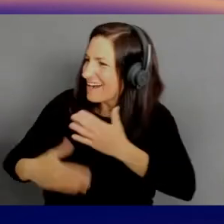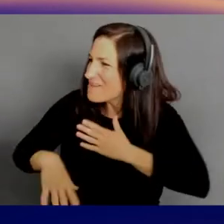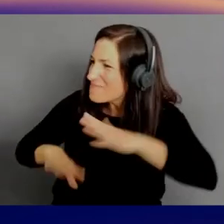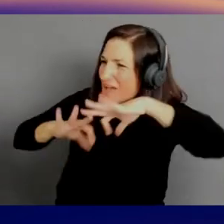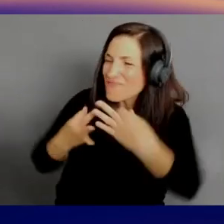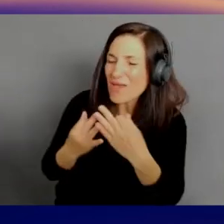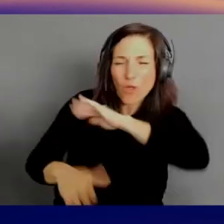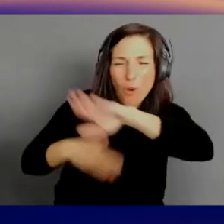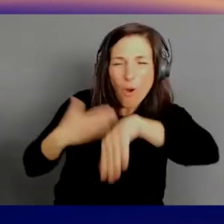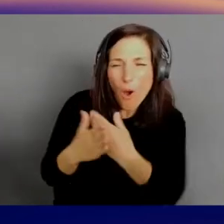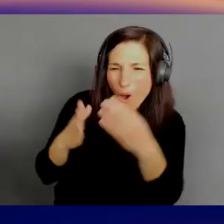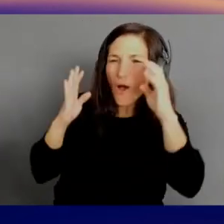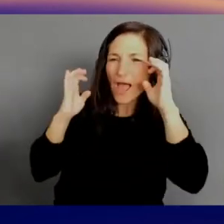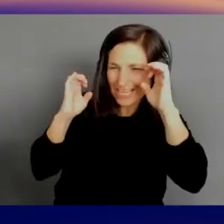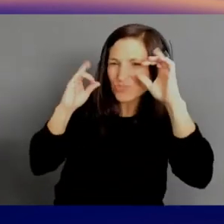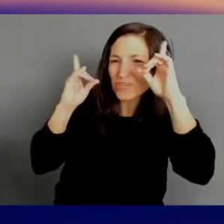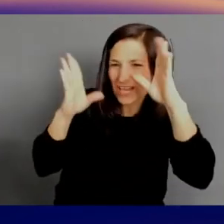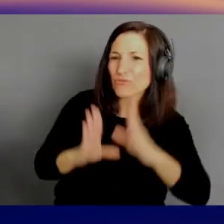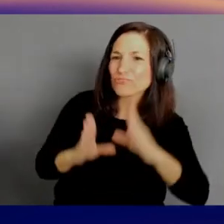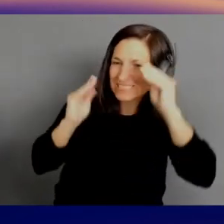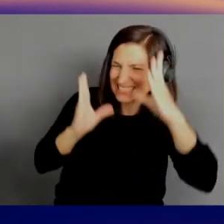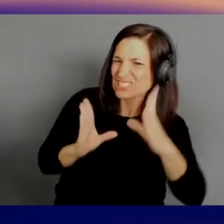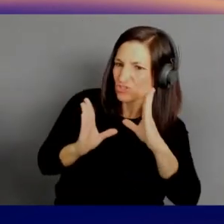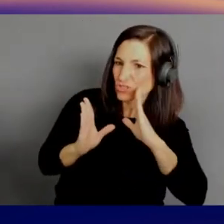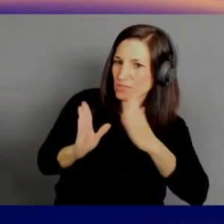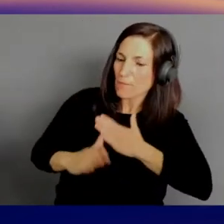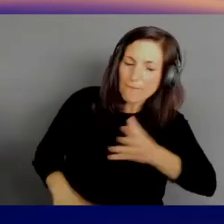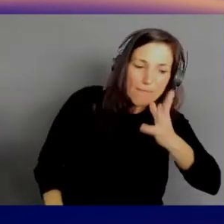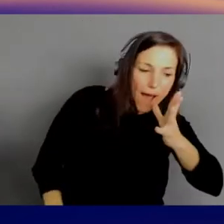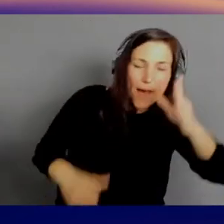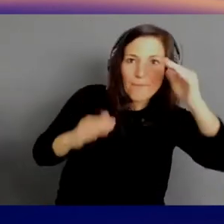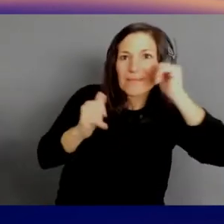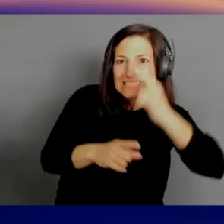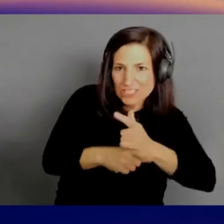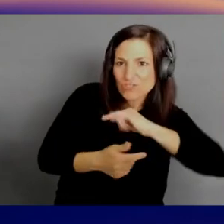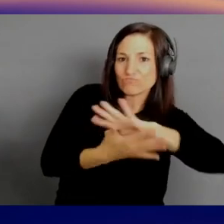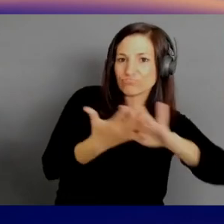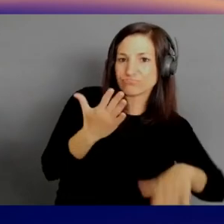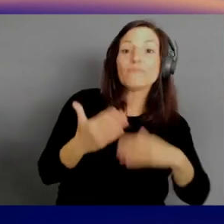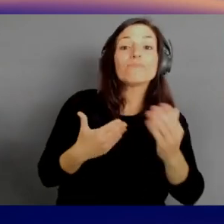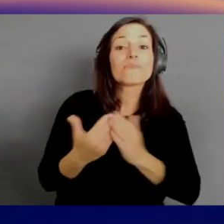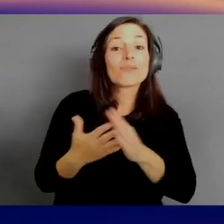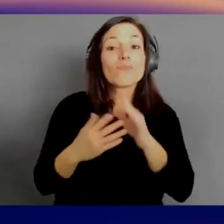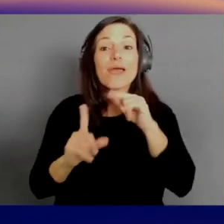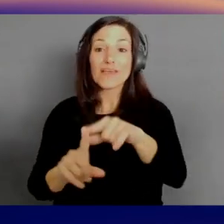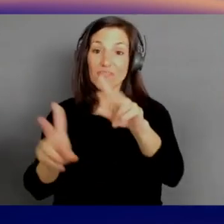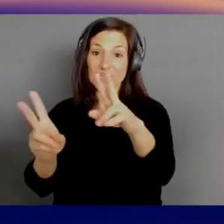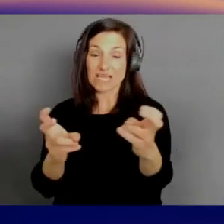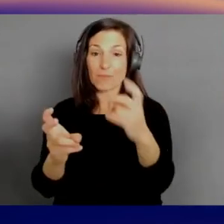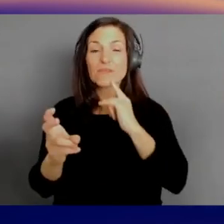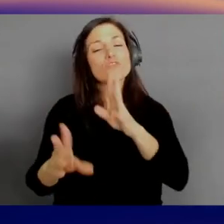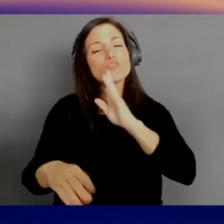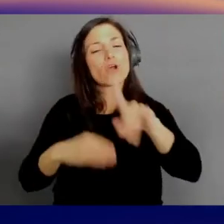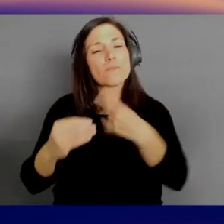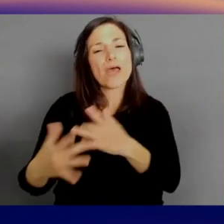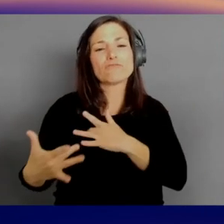So anyway, moving on to our topic, we're talking trends in Public Sector. I think it might be useful though, for some of our audience,